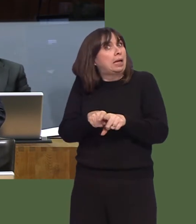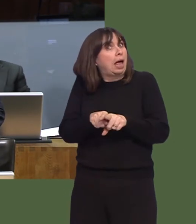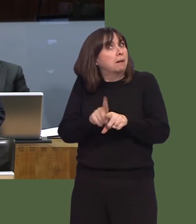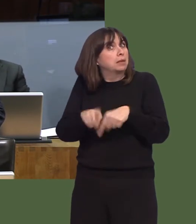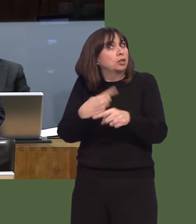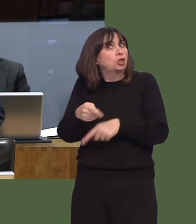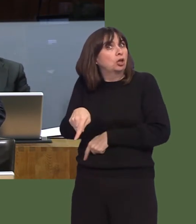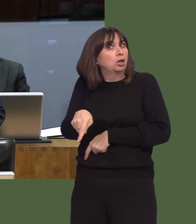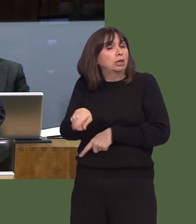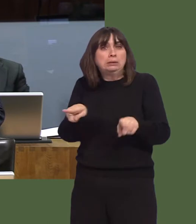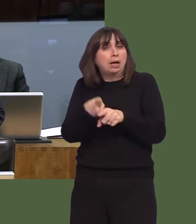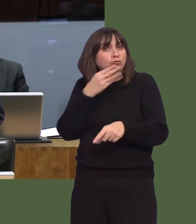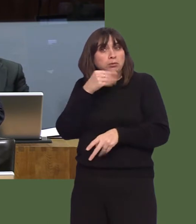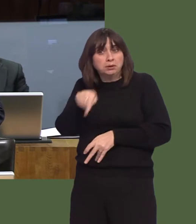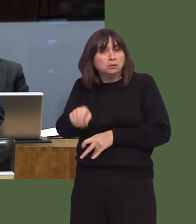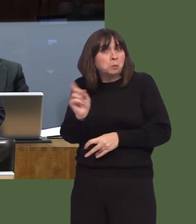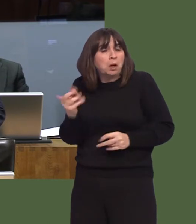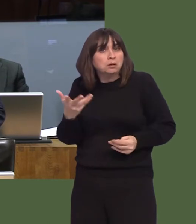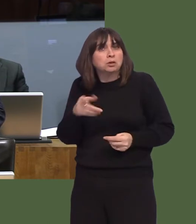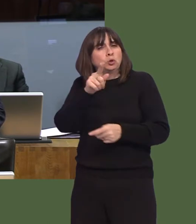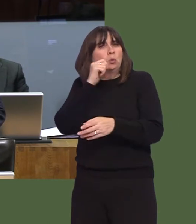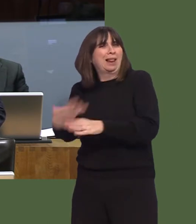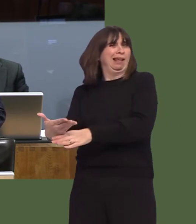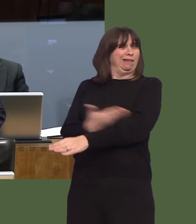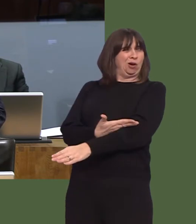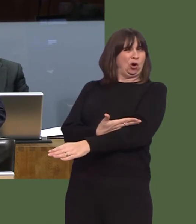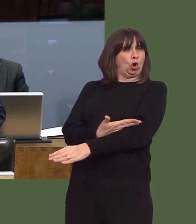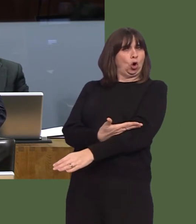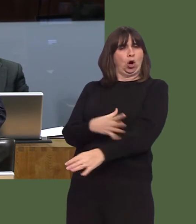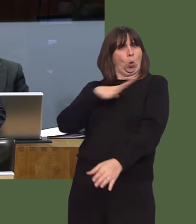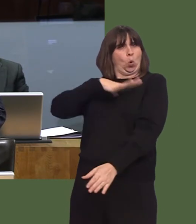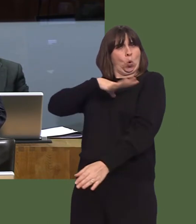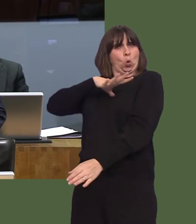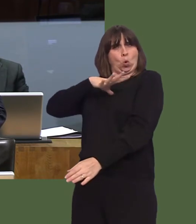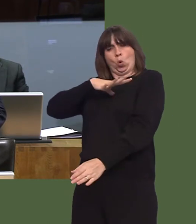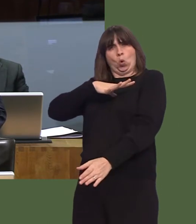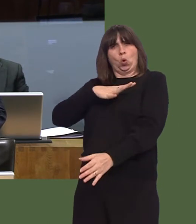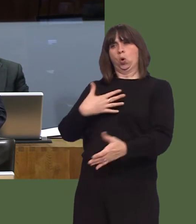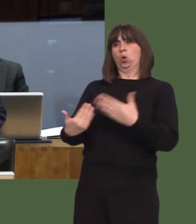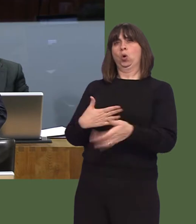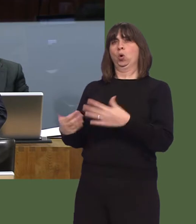time next year, or what measures will you be taking specifically to address these pressures,